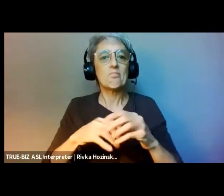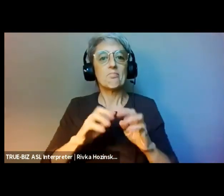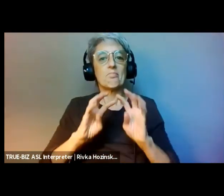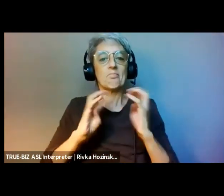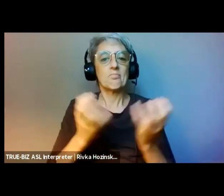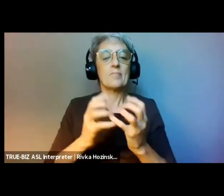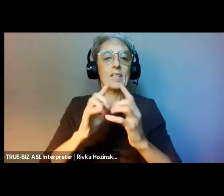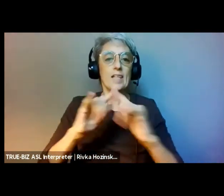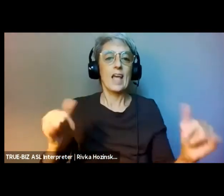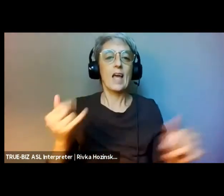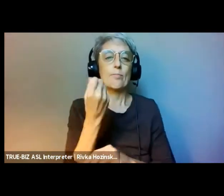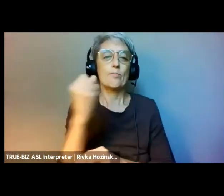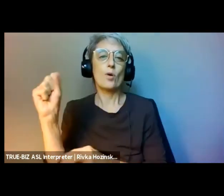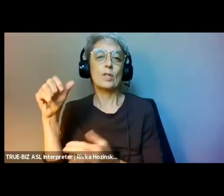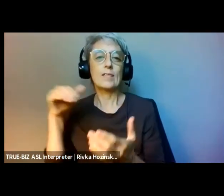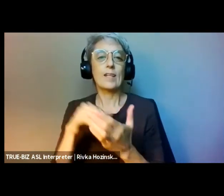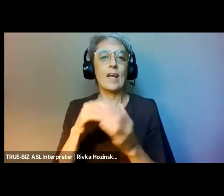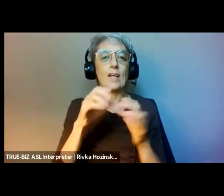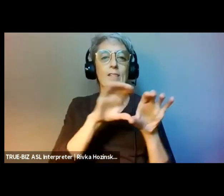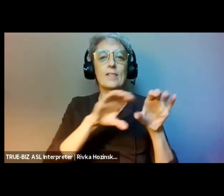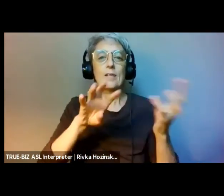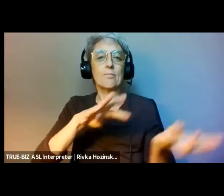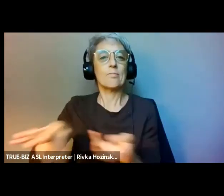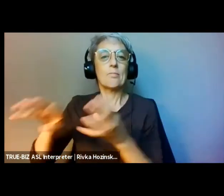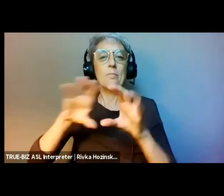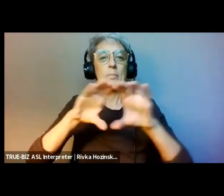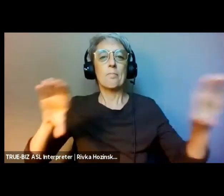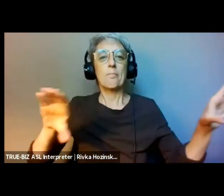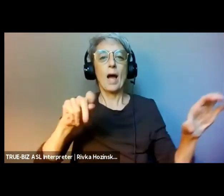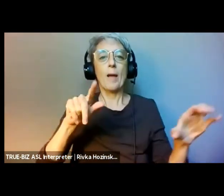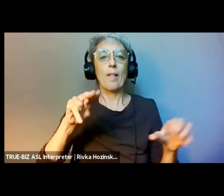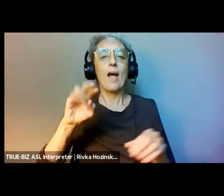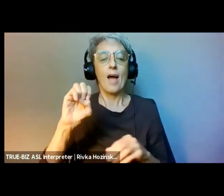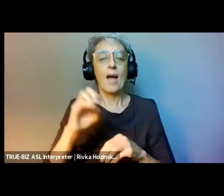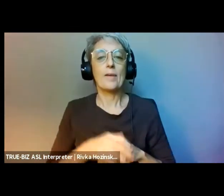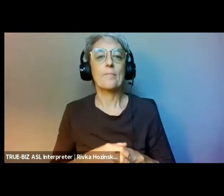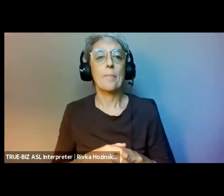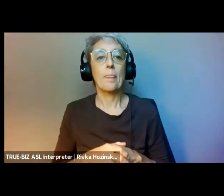Rhonda is Iñupiaq - Athabascan from Alaska.